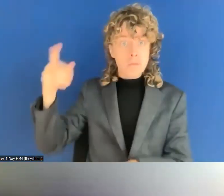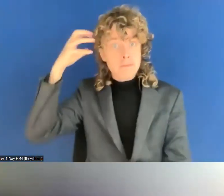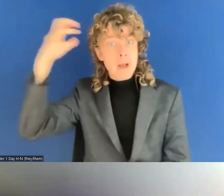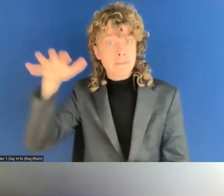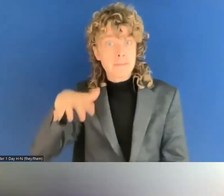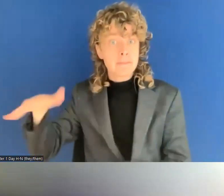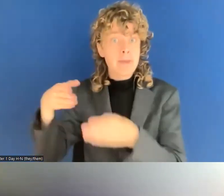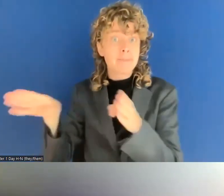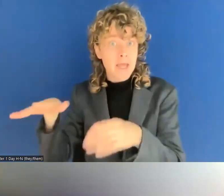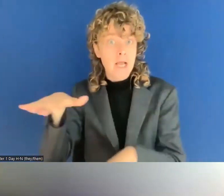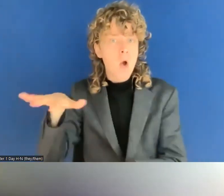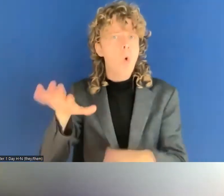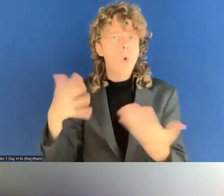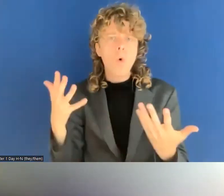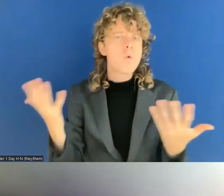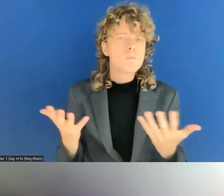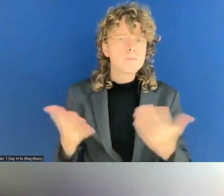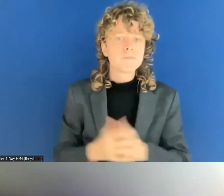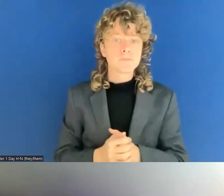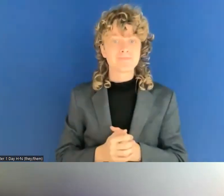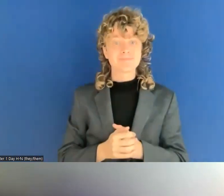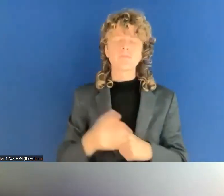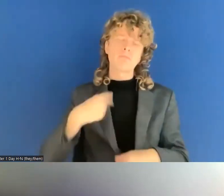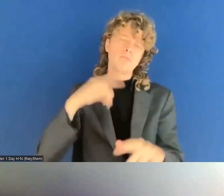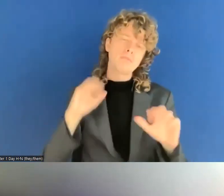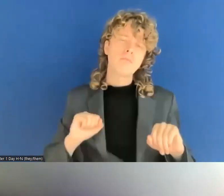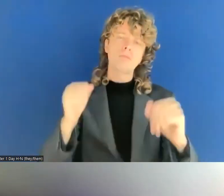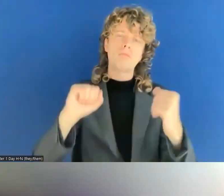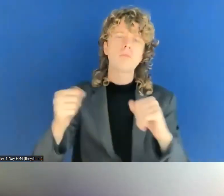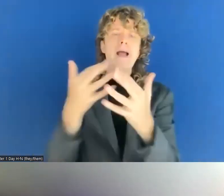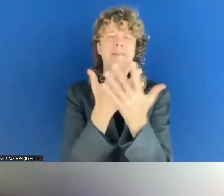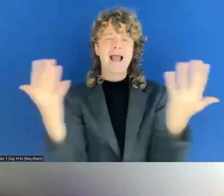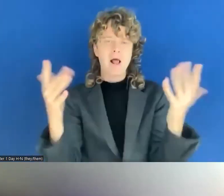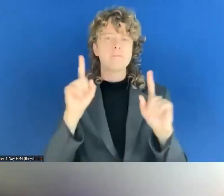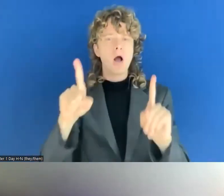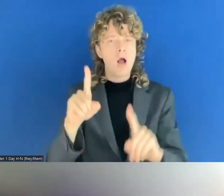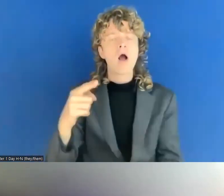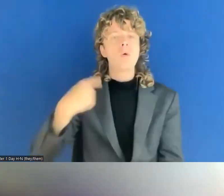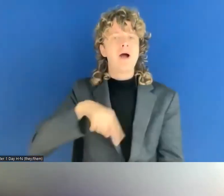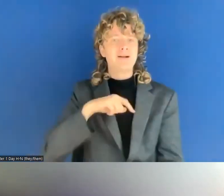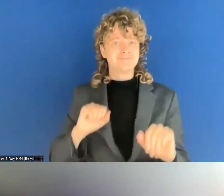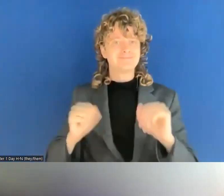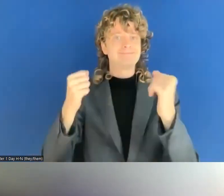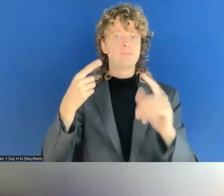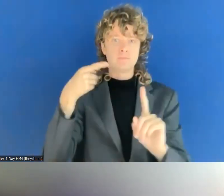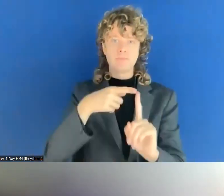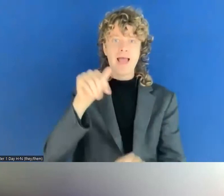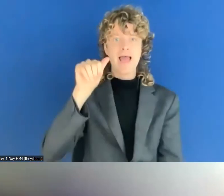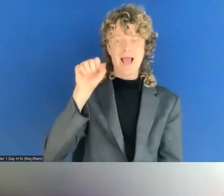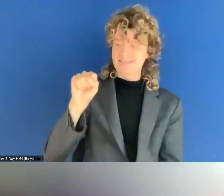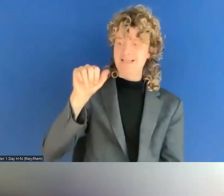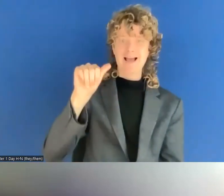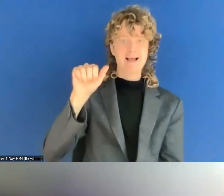is the SAS, the airline in 2017, and we looked at the banking sector, also different transport